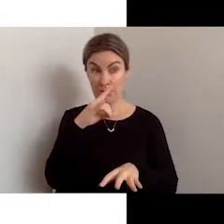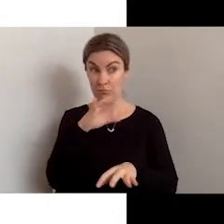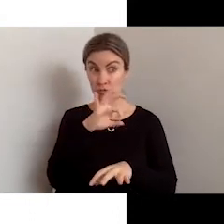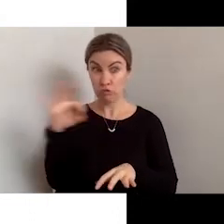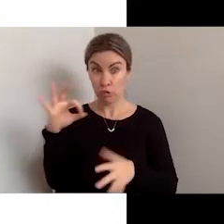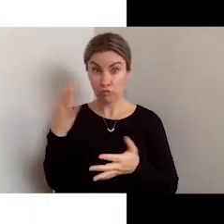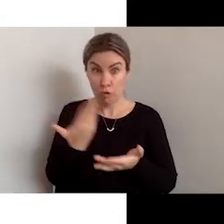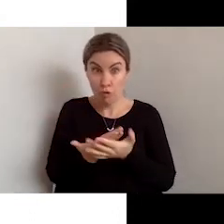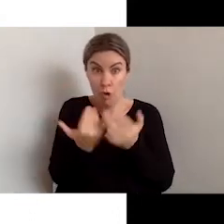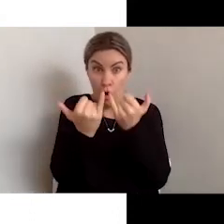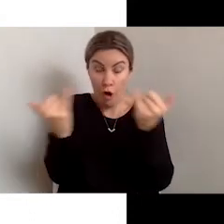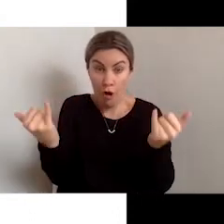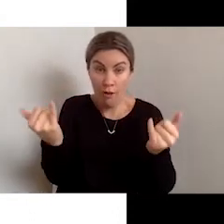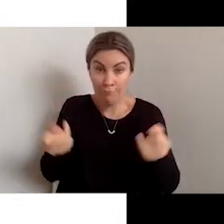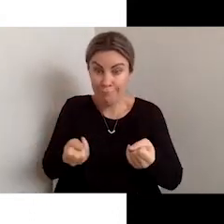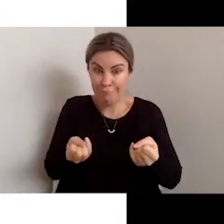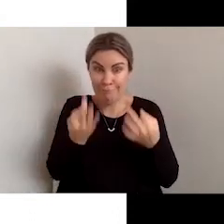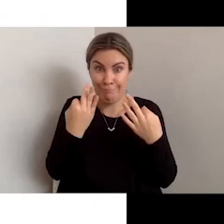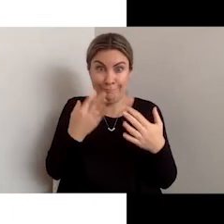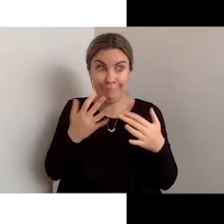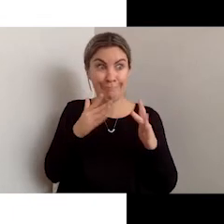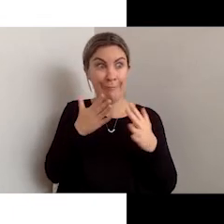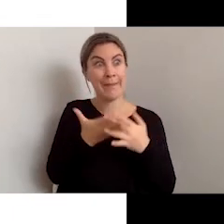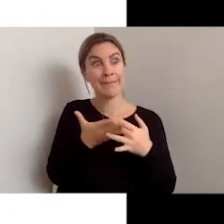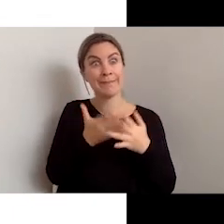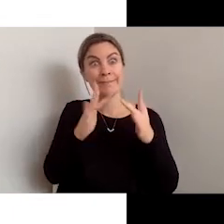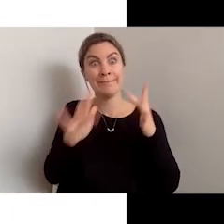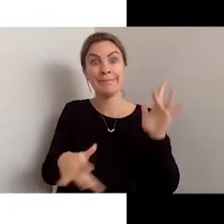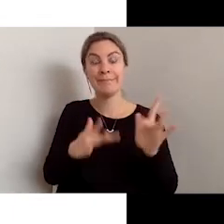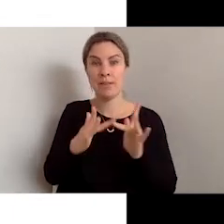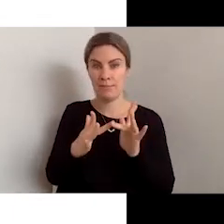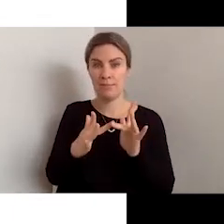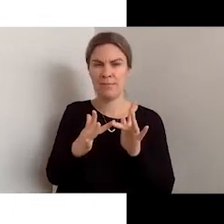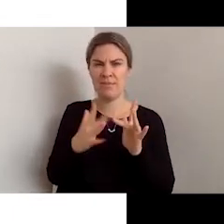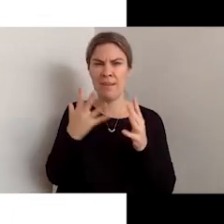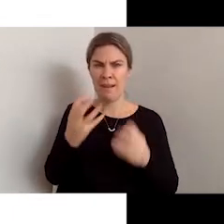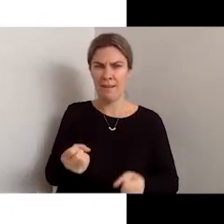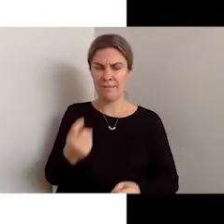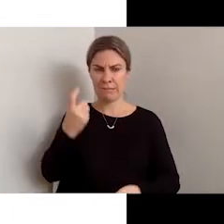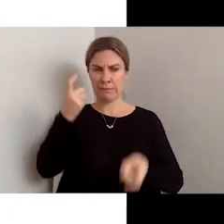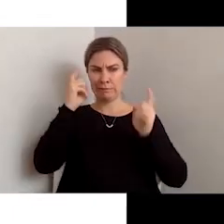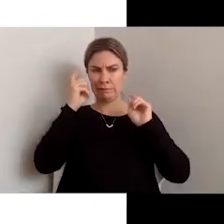there are real concerns about how we manage digital inequality.